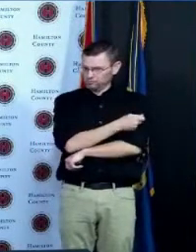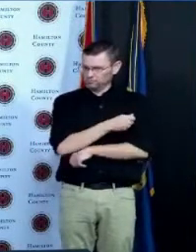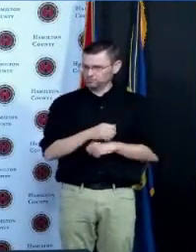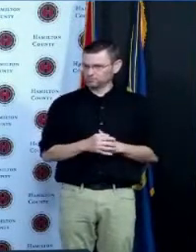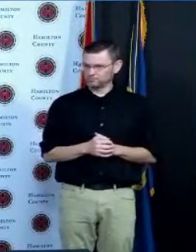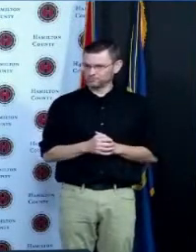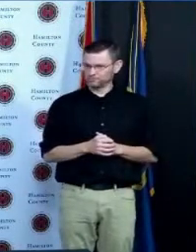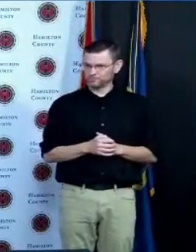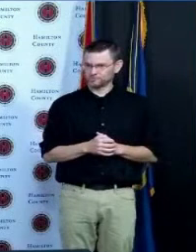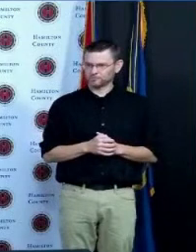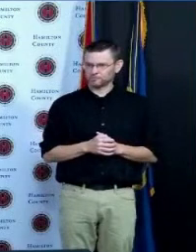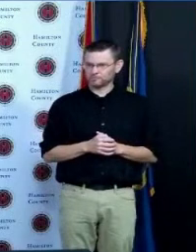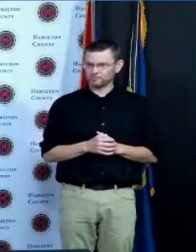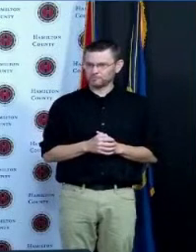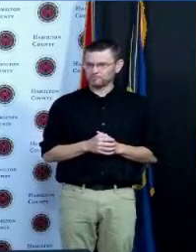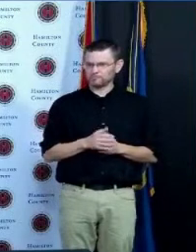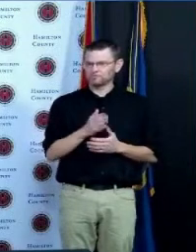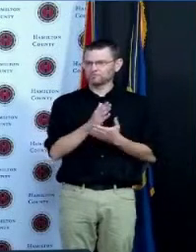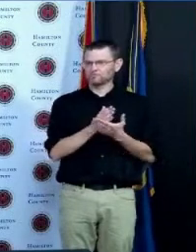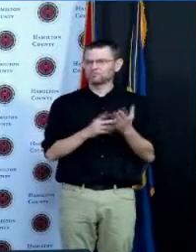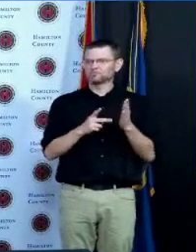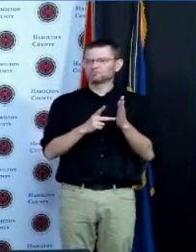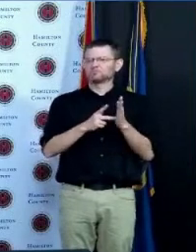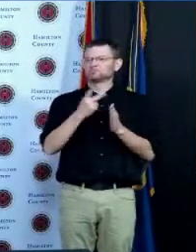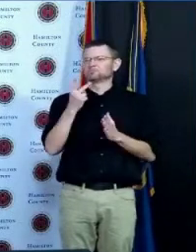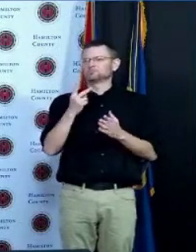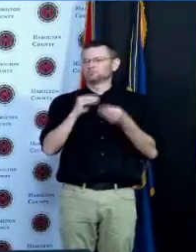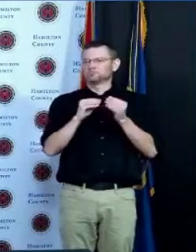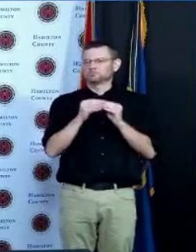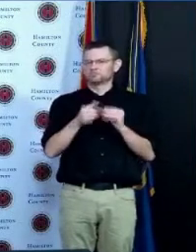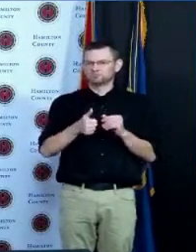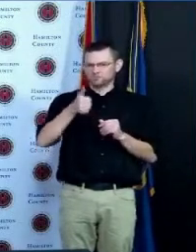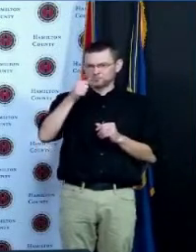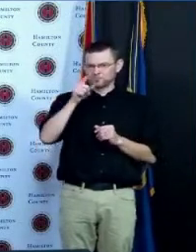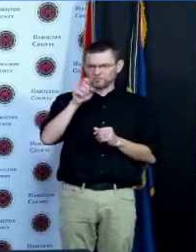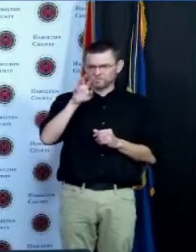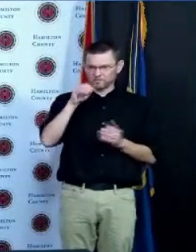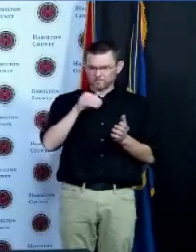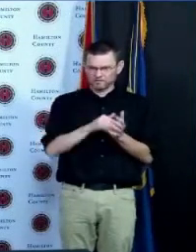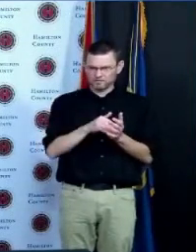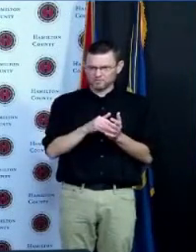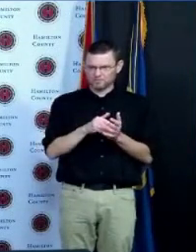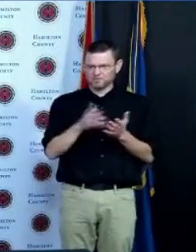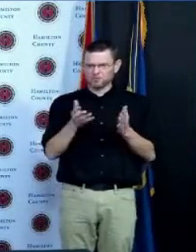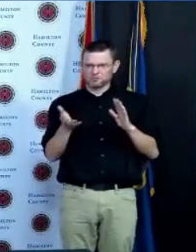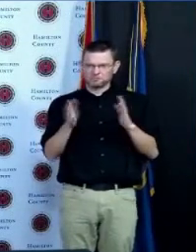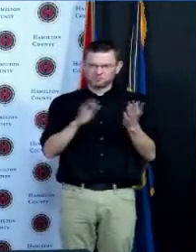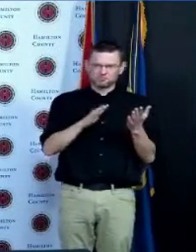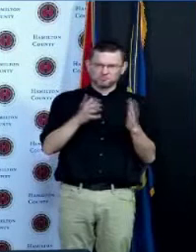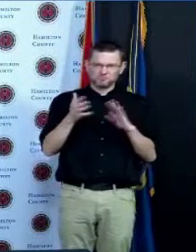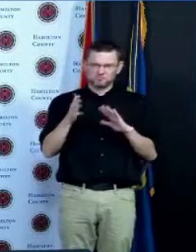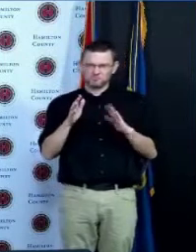which is the number generally accepted we're close to 600,000 either vaccinated or have Covid-19